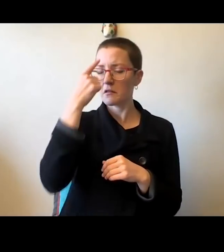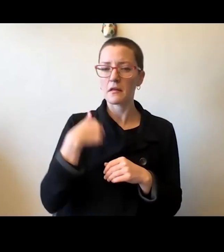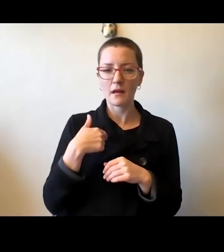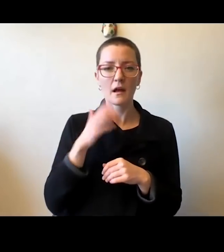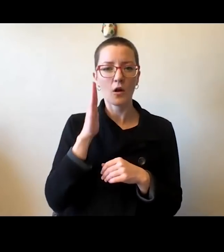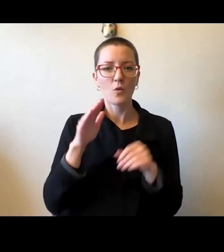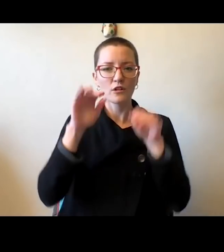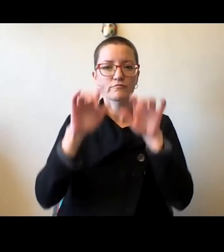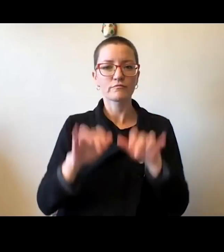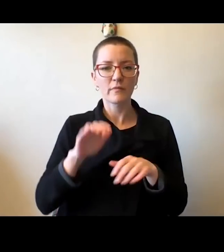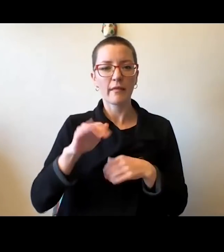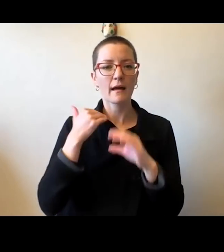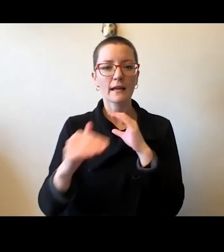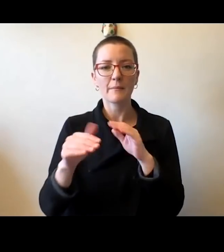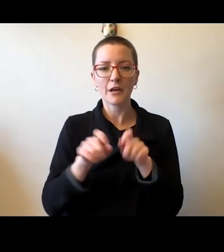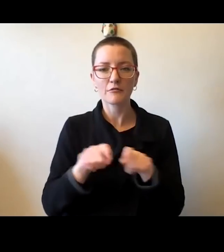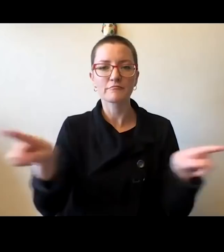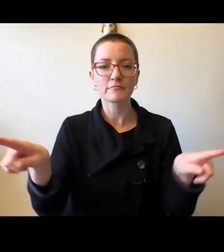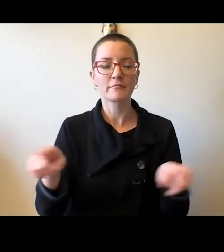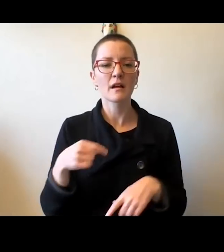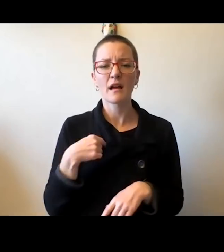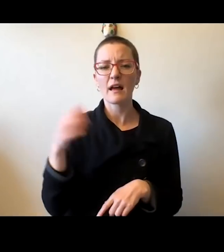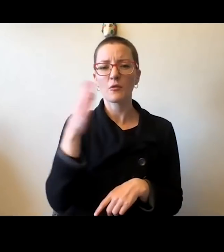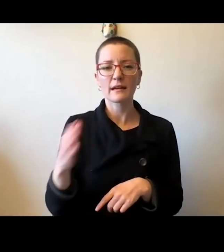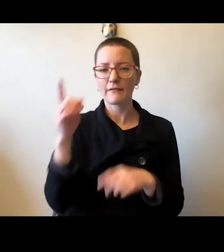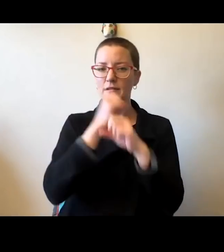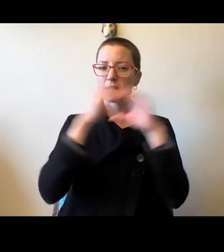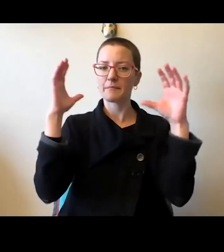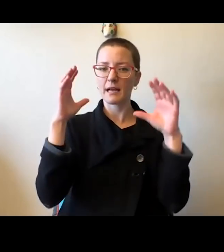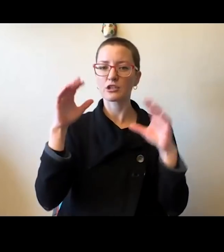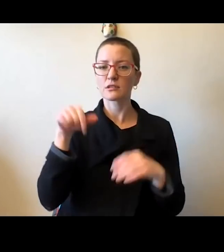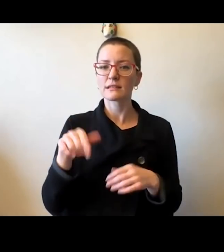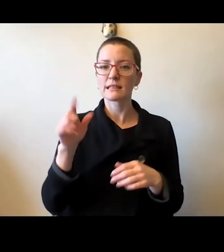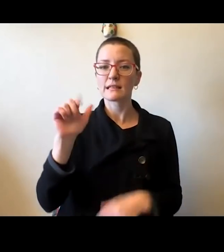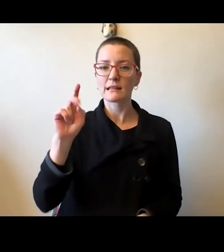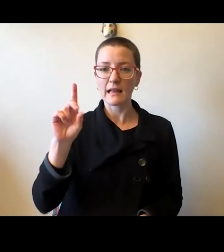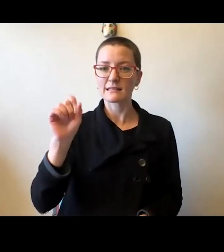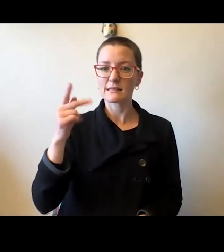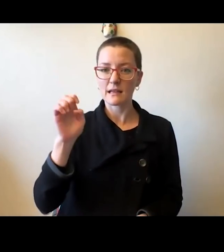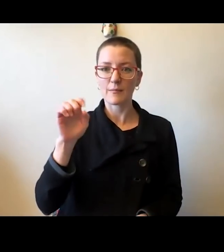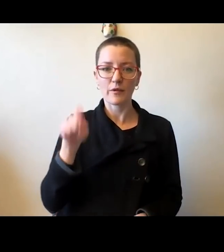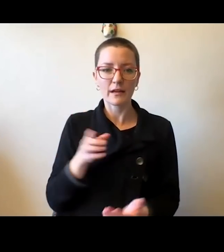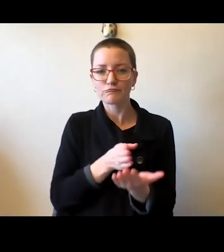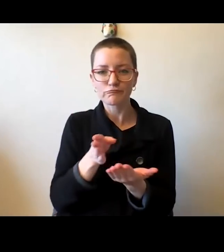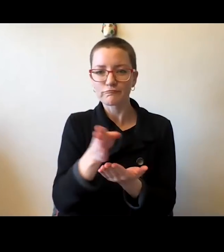nor would I have imagined the landscape that we've had to navigate since then.